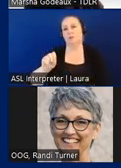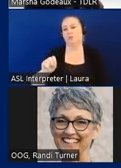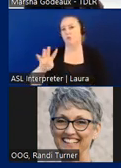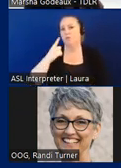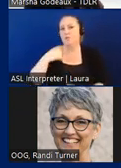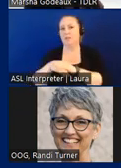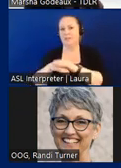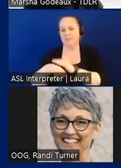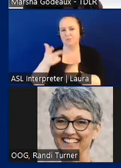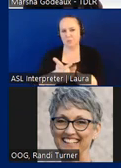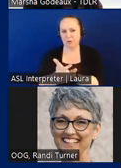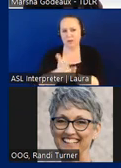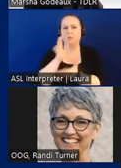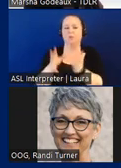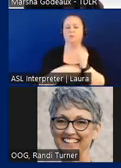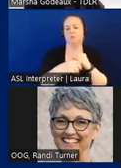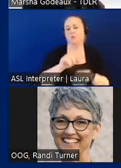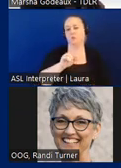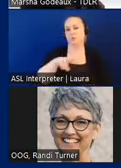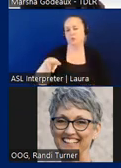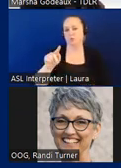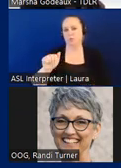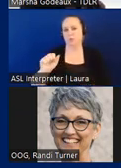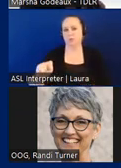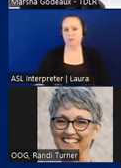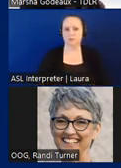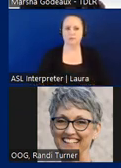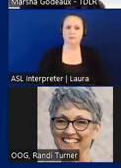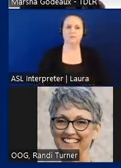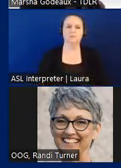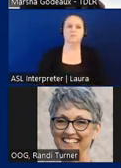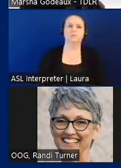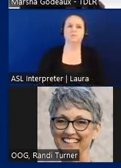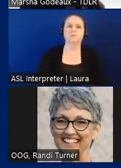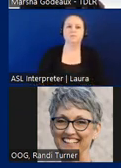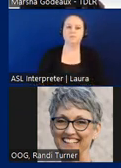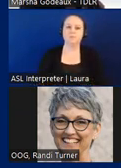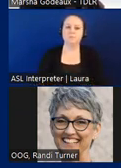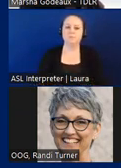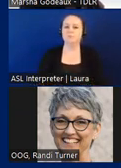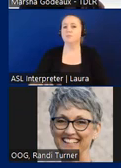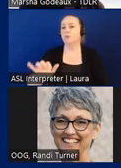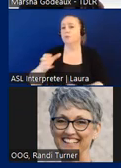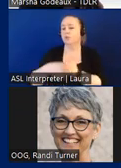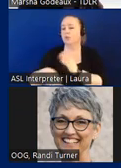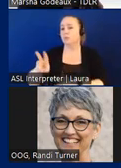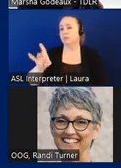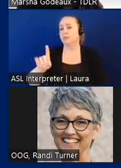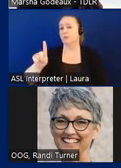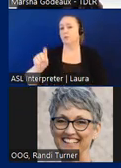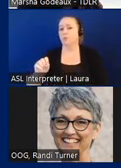they'll be put in the 2022 task in addition chapter 68 102 references requirements of